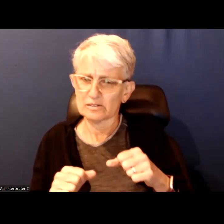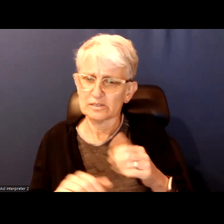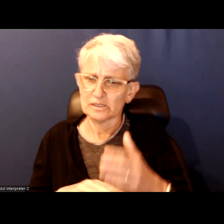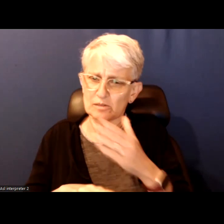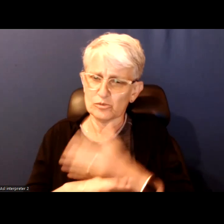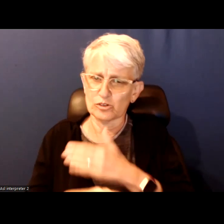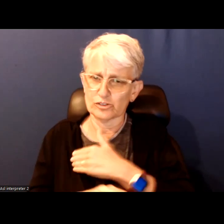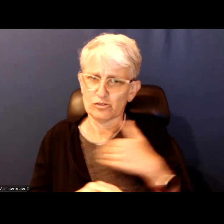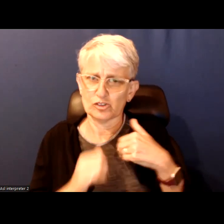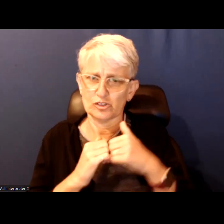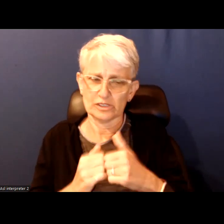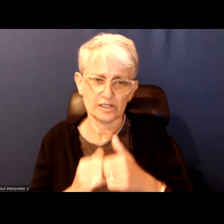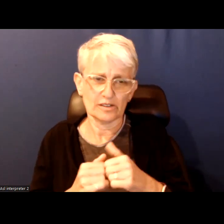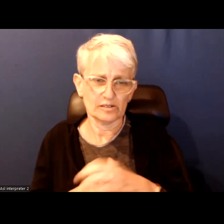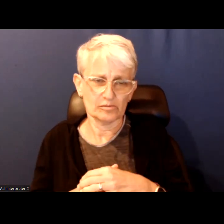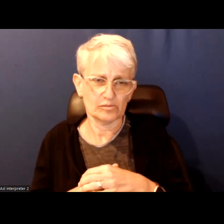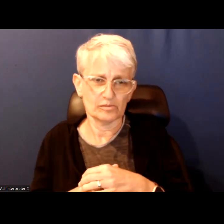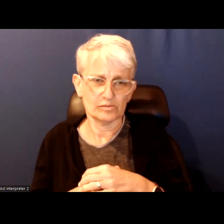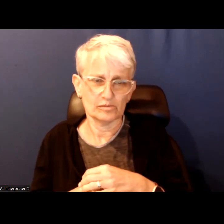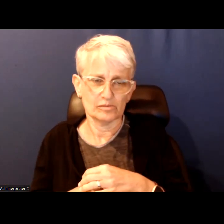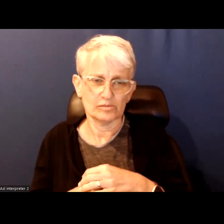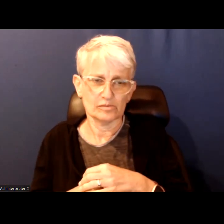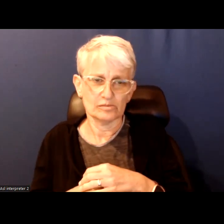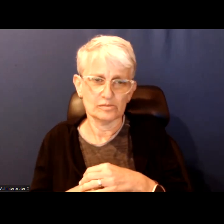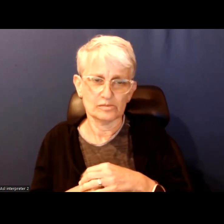Especially in the absence of strong good leadership.